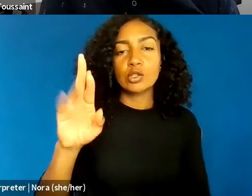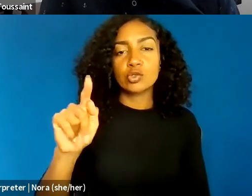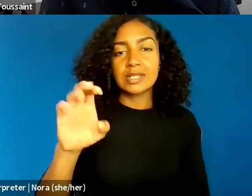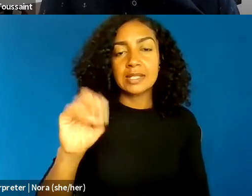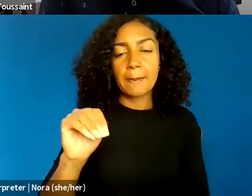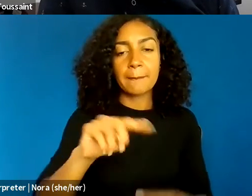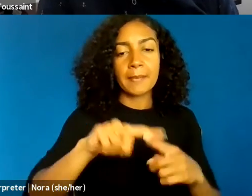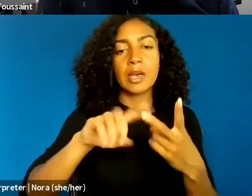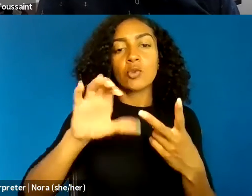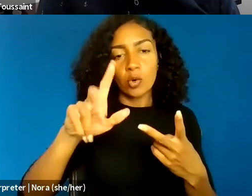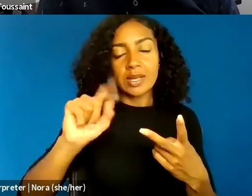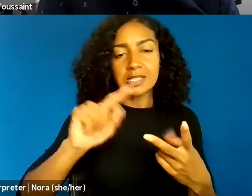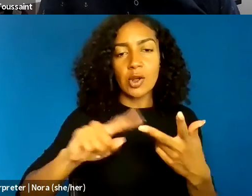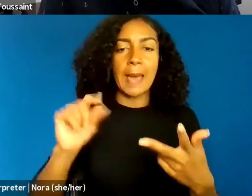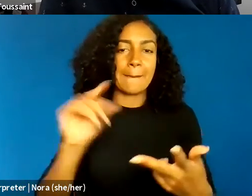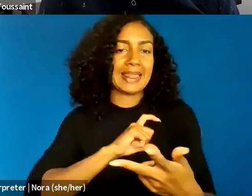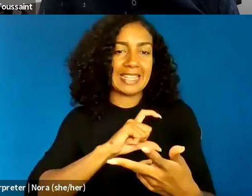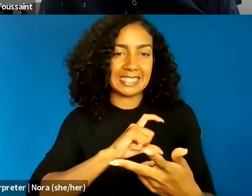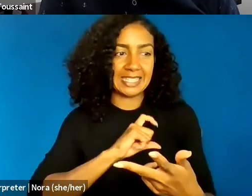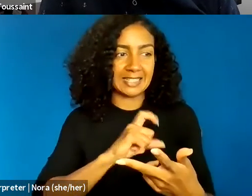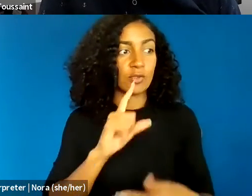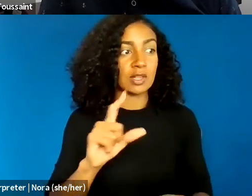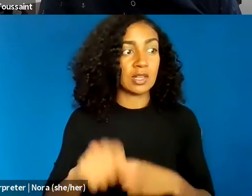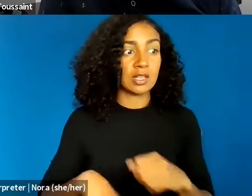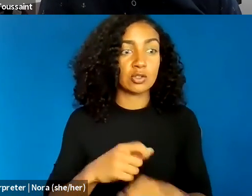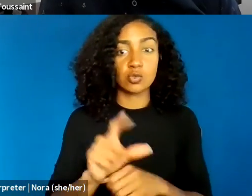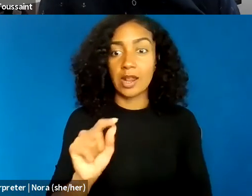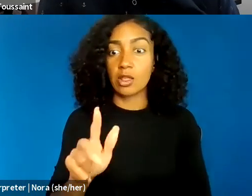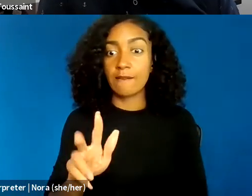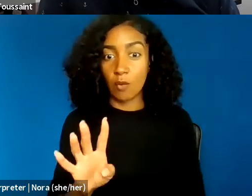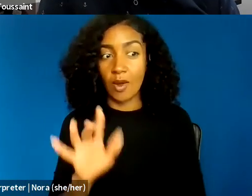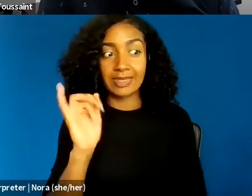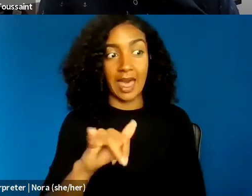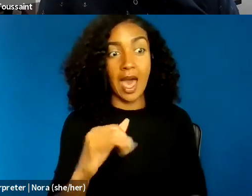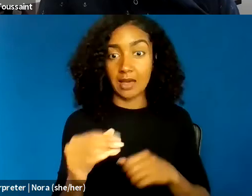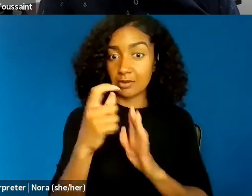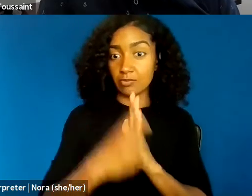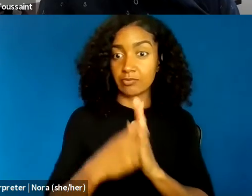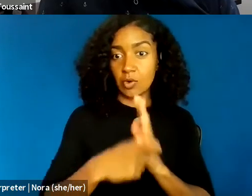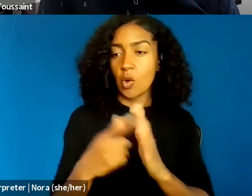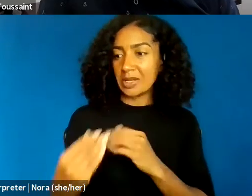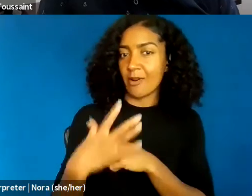So that project was inspired by projections that by the year 2044,